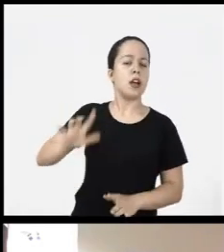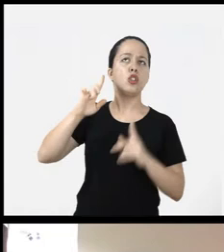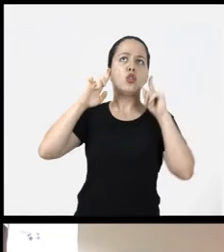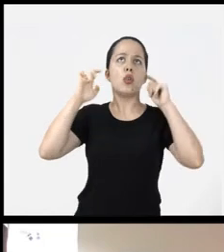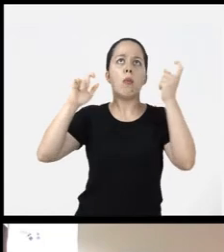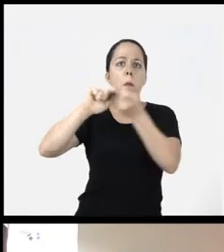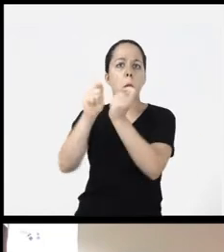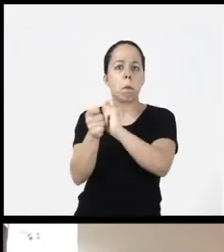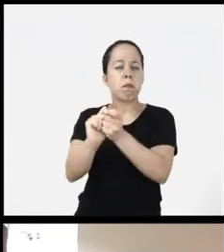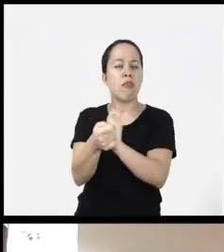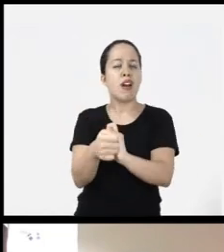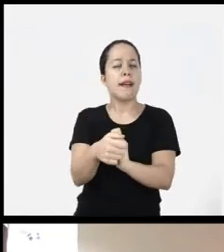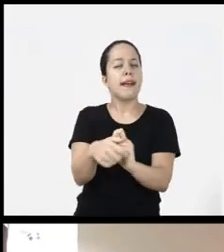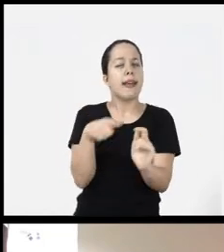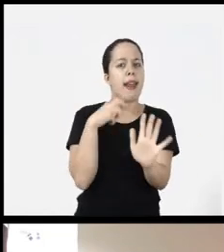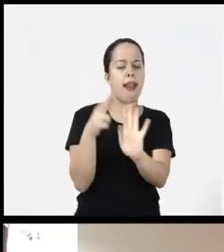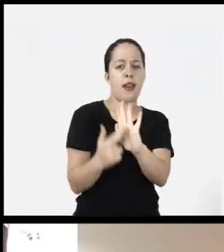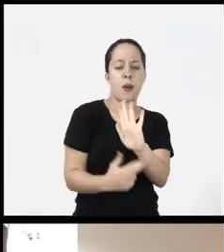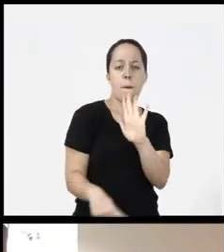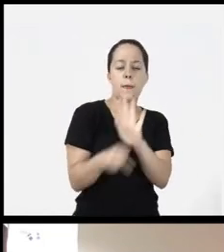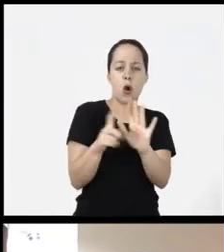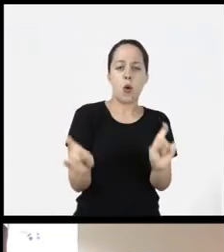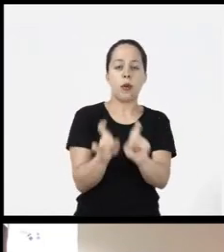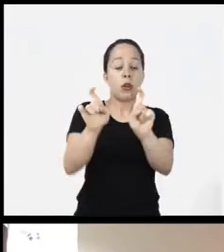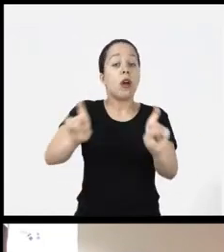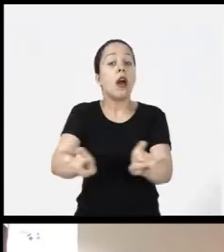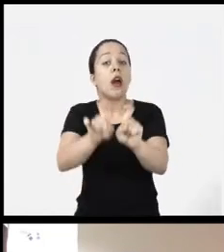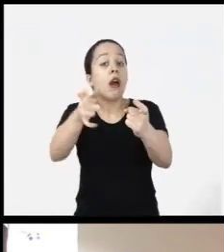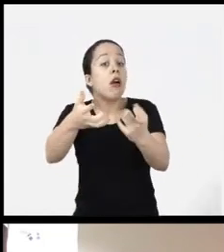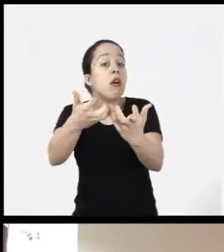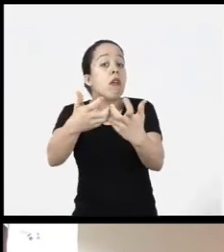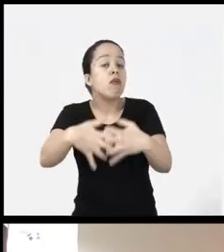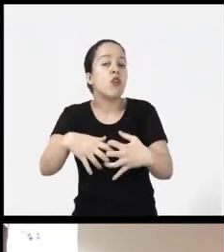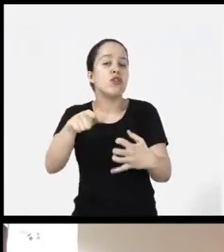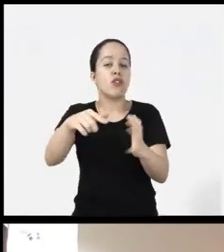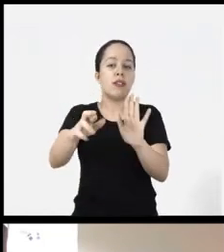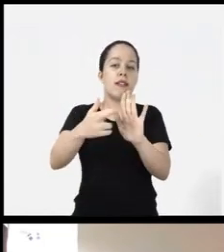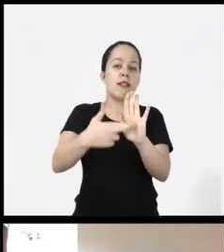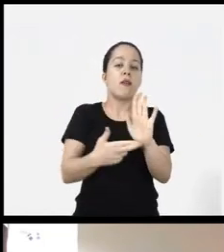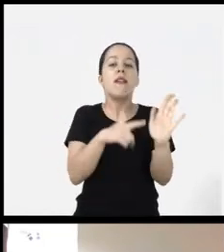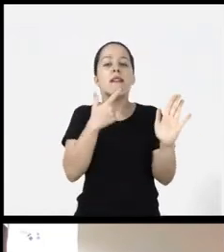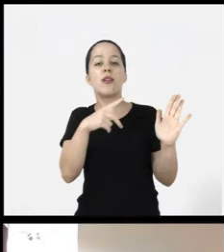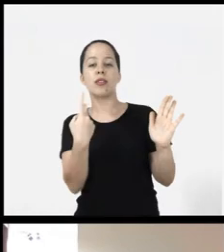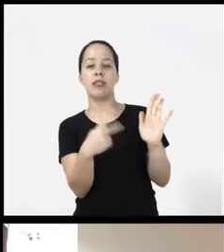so that they can be understood by machines so why you’ll